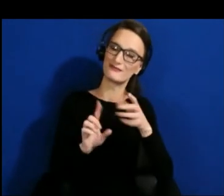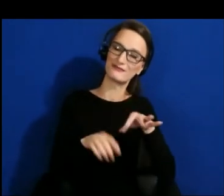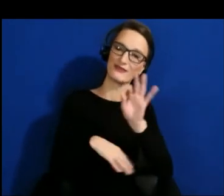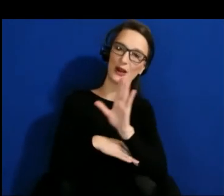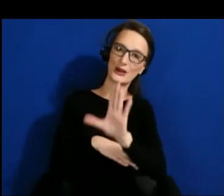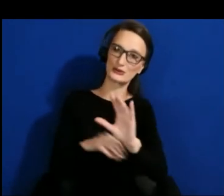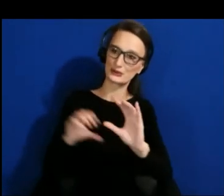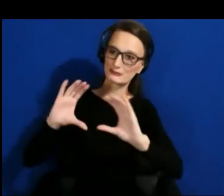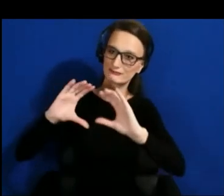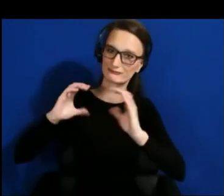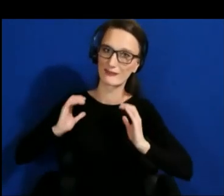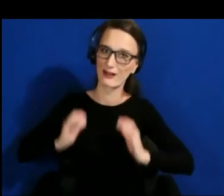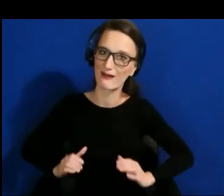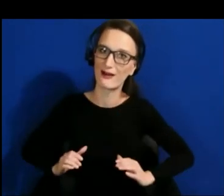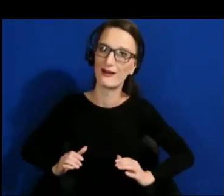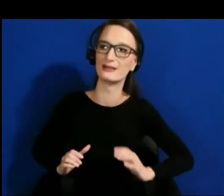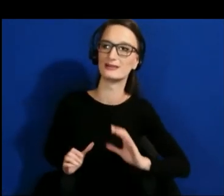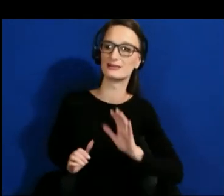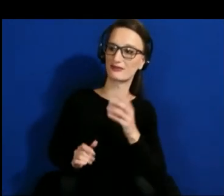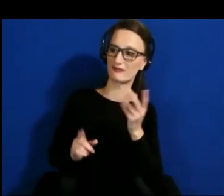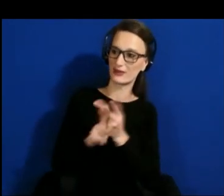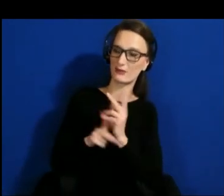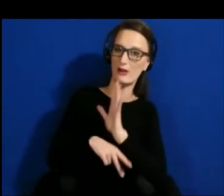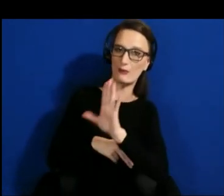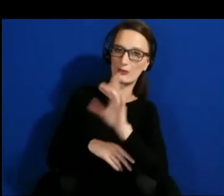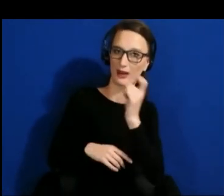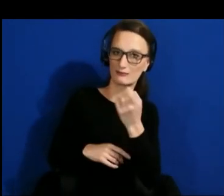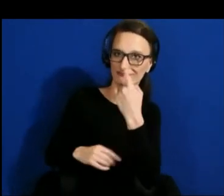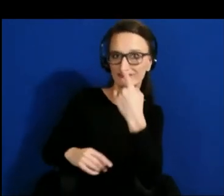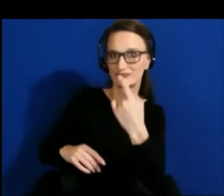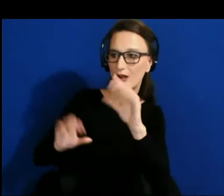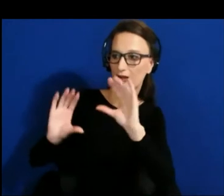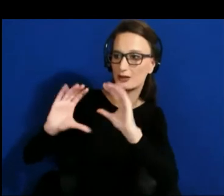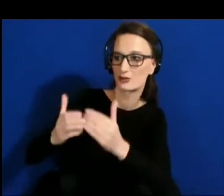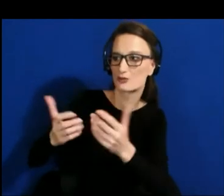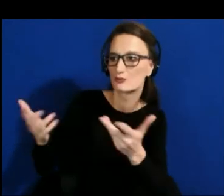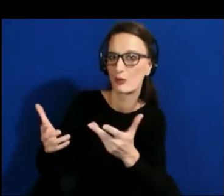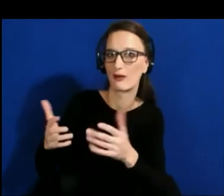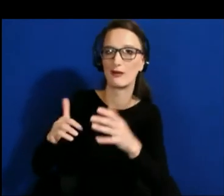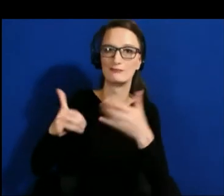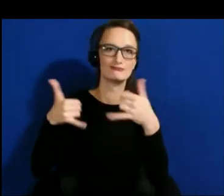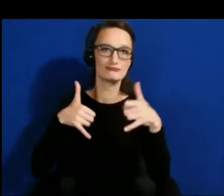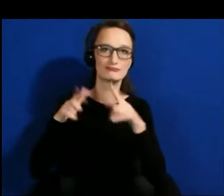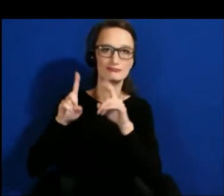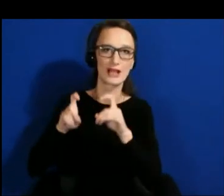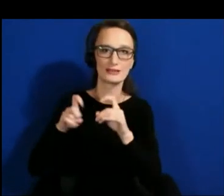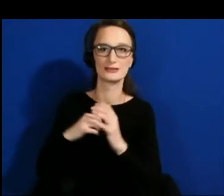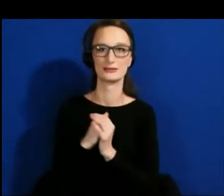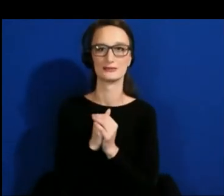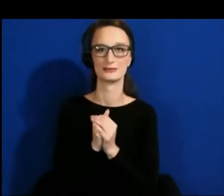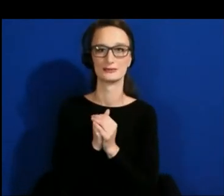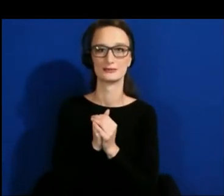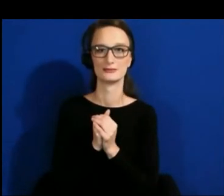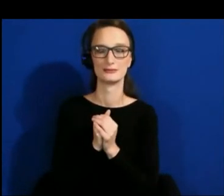Figure out the target population. Get them to start doing play tests. As Mari said, I love the VRCs, and I think our one thing at Owlchemy is, if I can push it here, make them required.